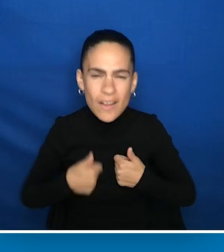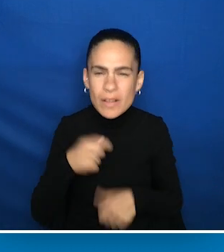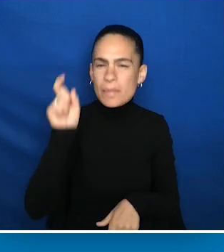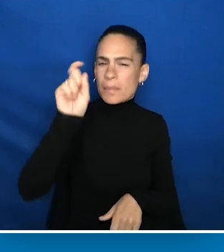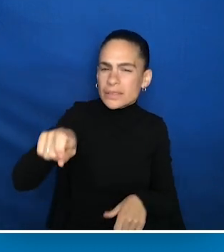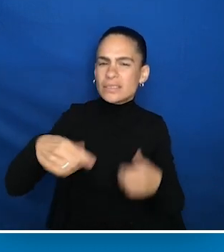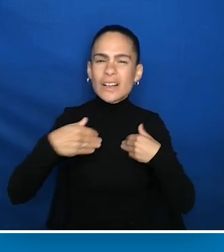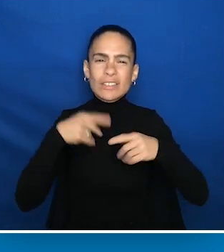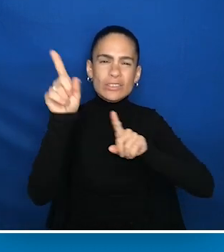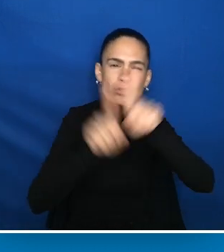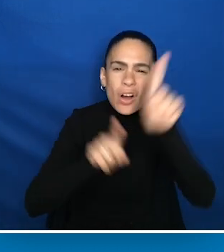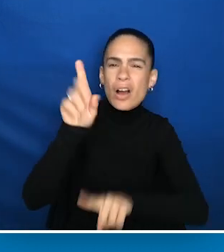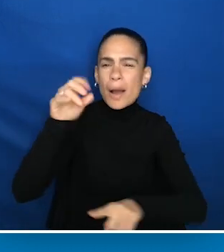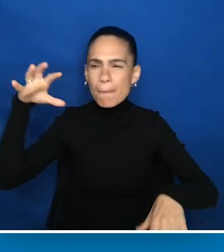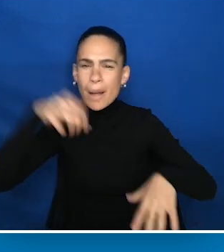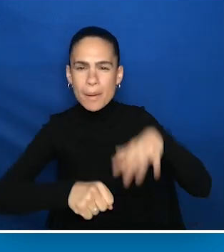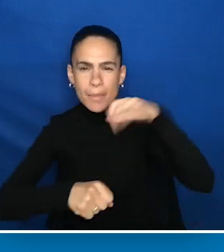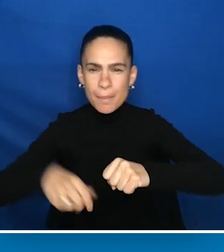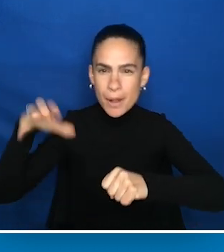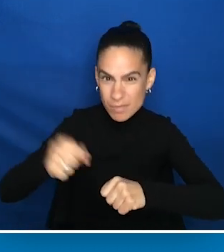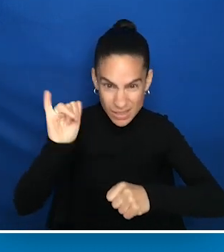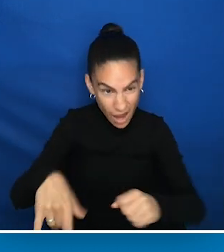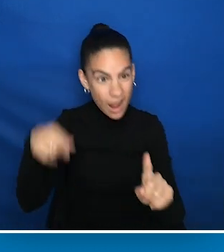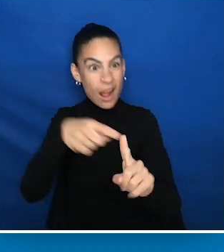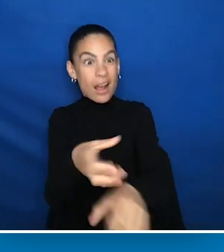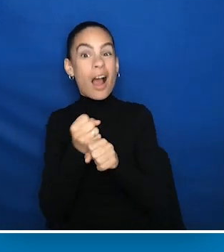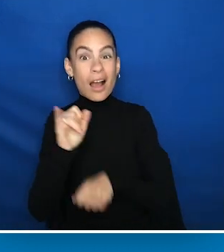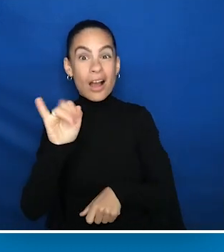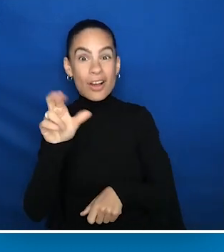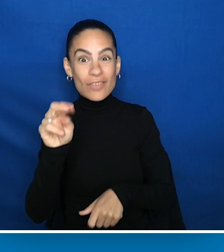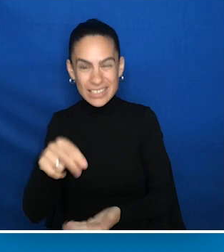So we needed stars and comets to crash into the planet. Like iron, we get iron from the stars.